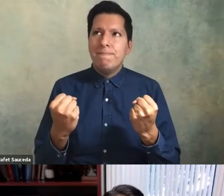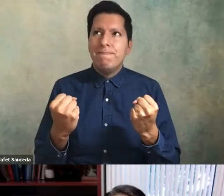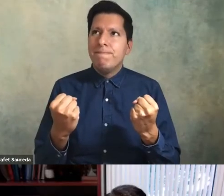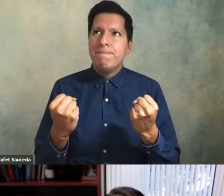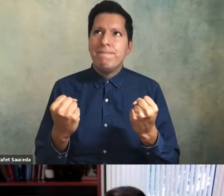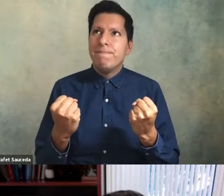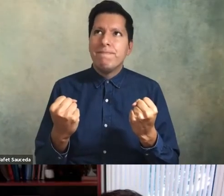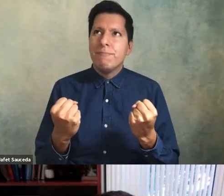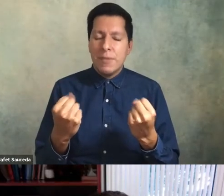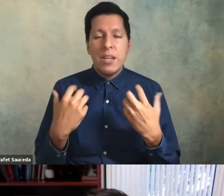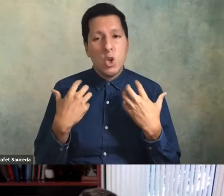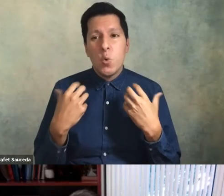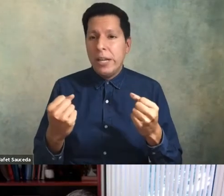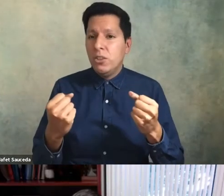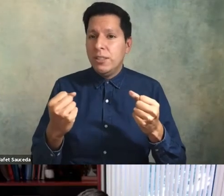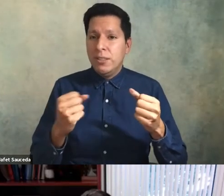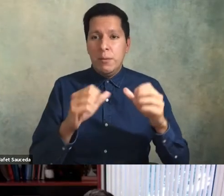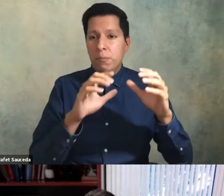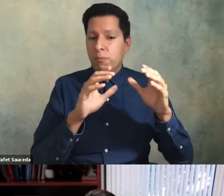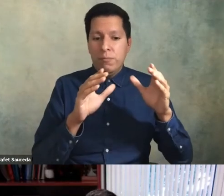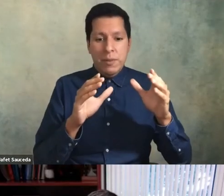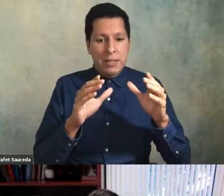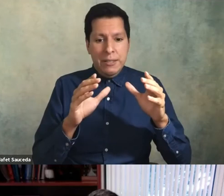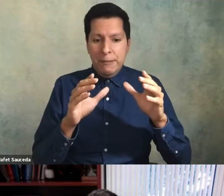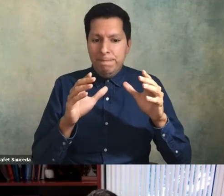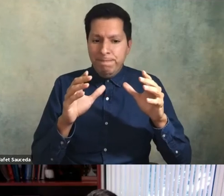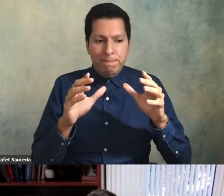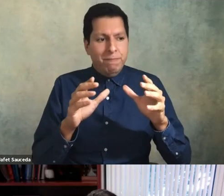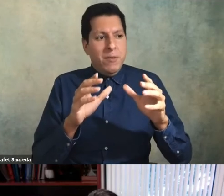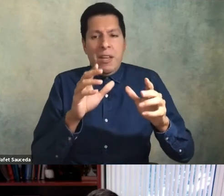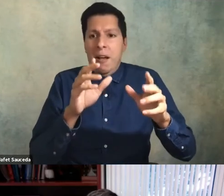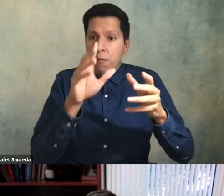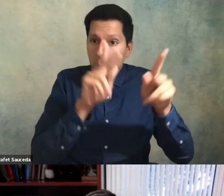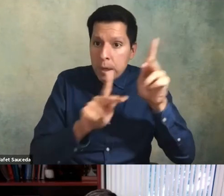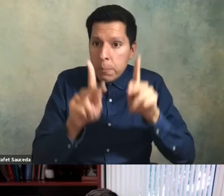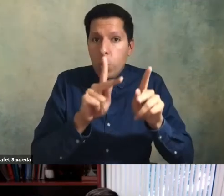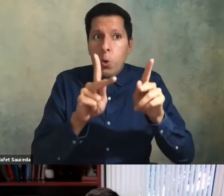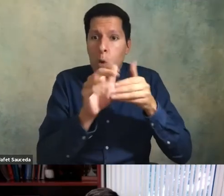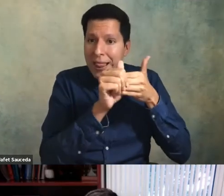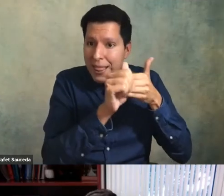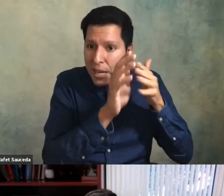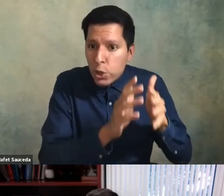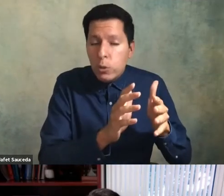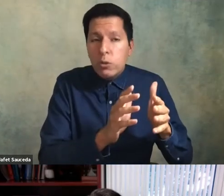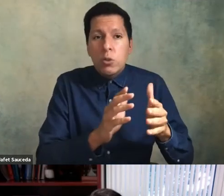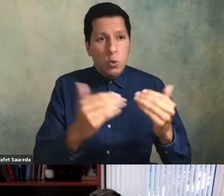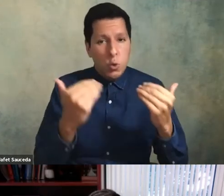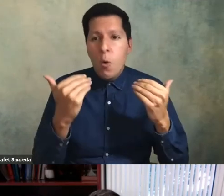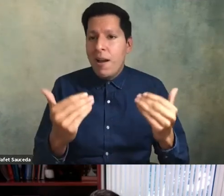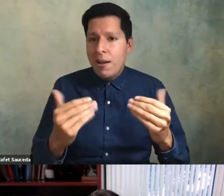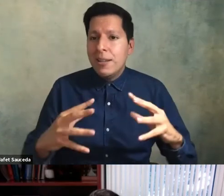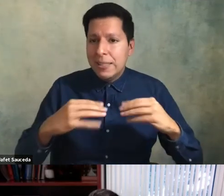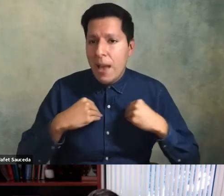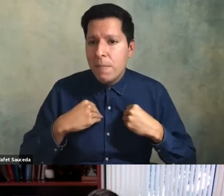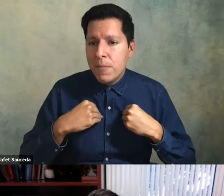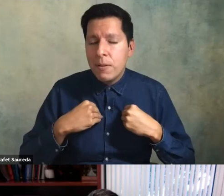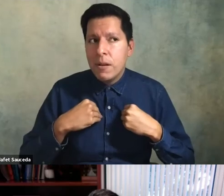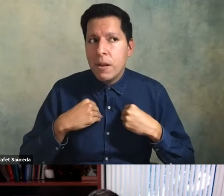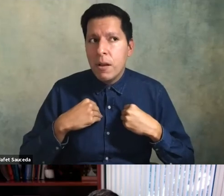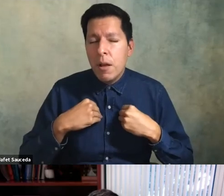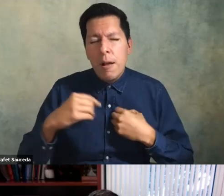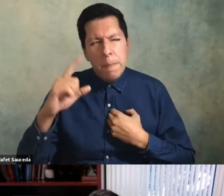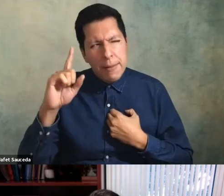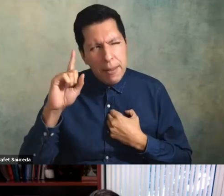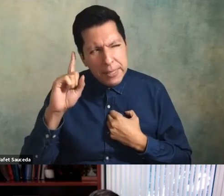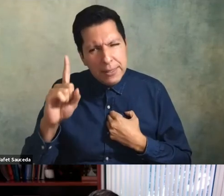it takes a courageous cadre of academic affairs leaders um to to do that let me say something else